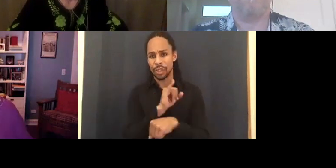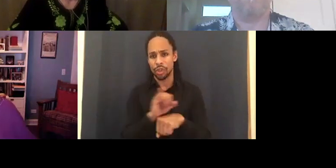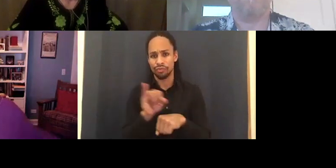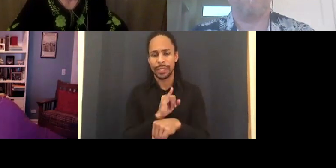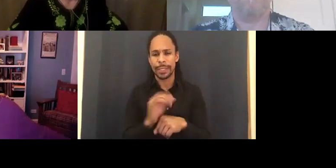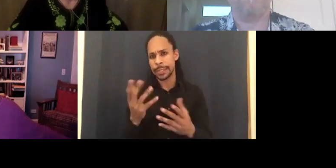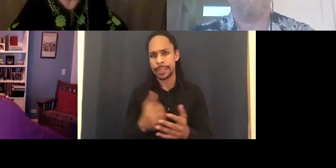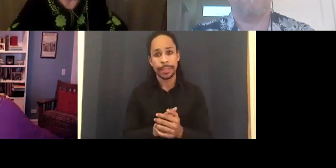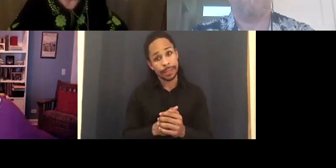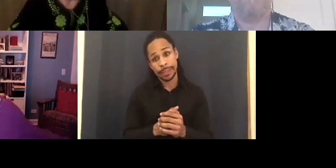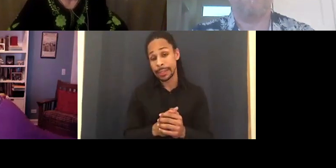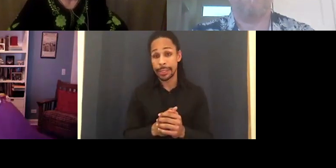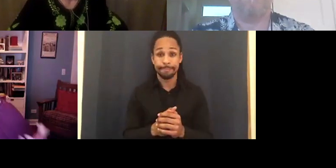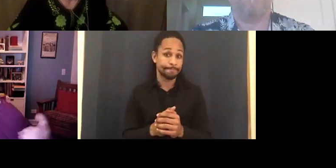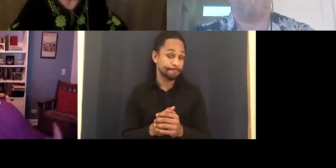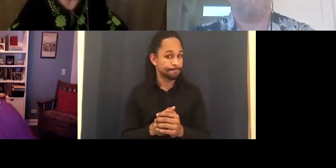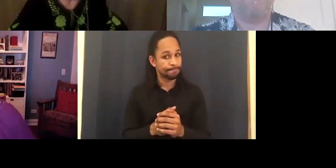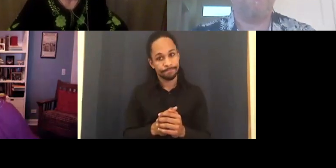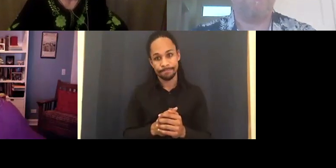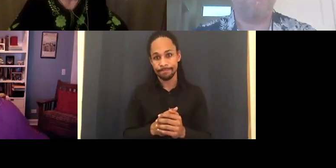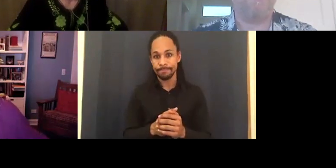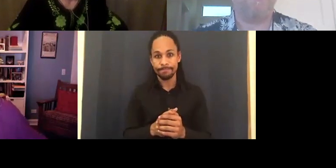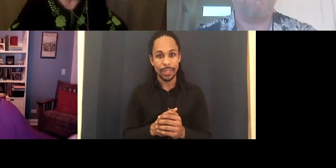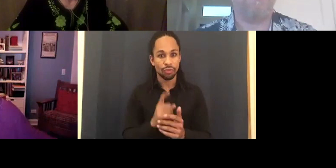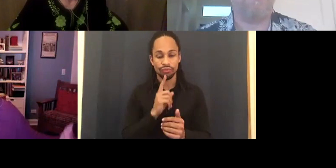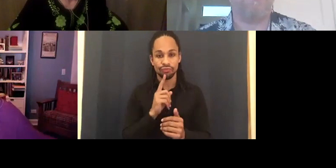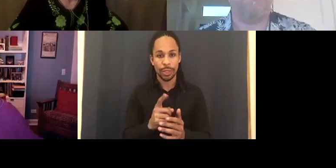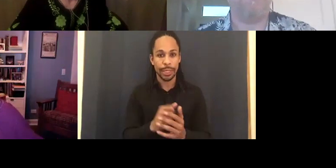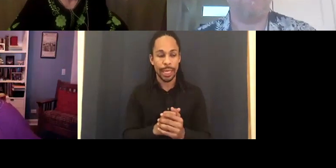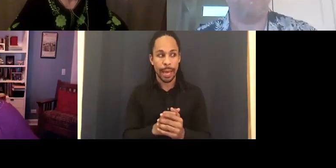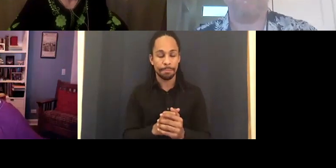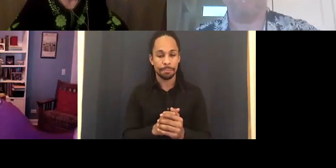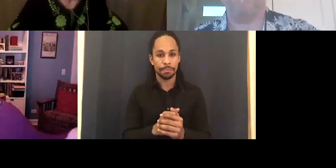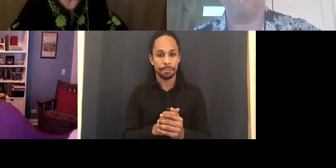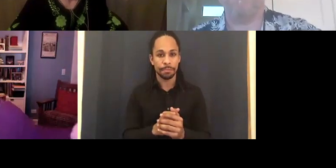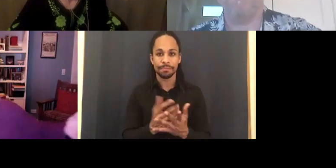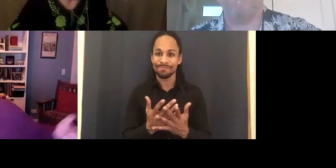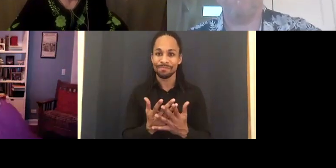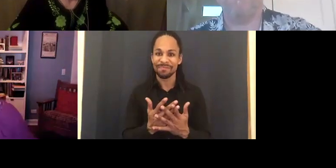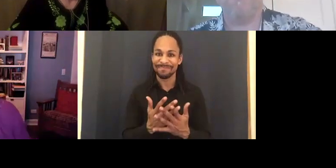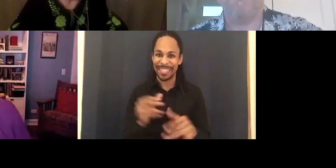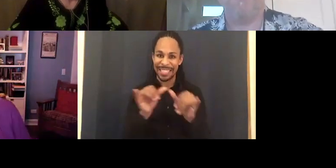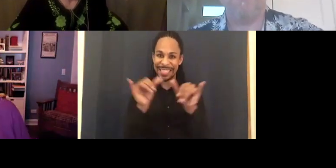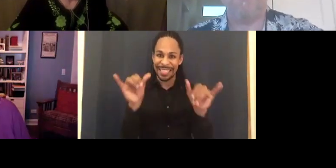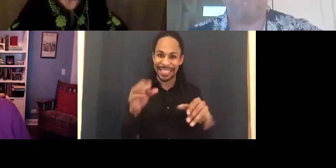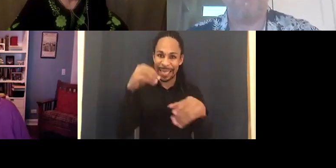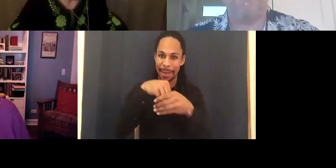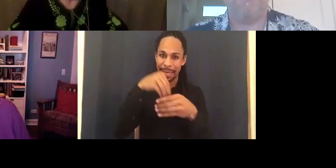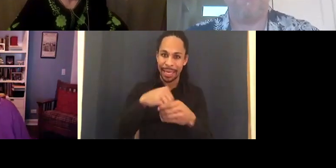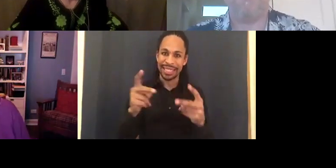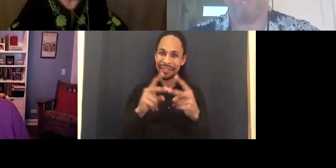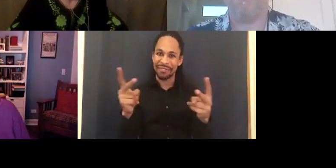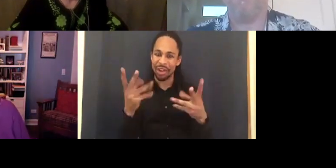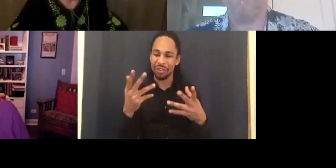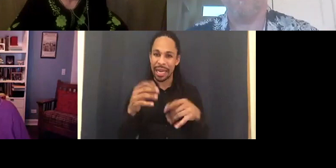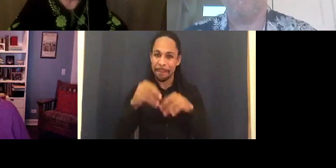It's so -- it's systemic. It's so planted in this country.